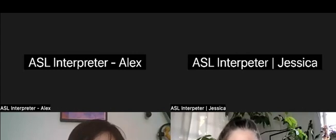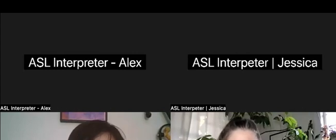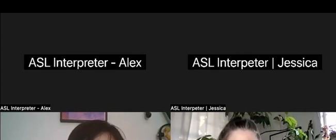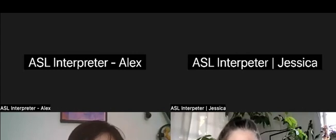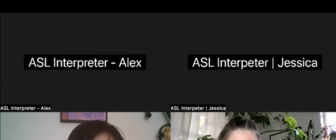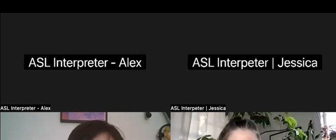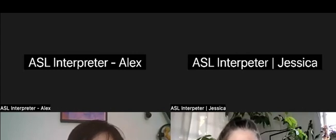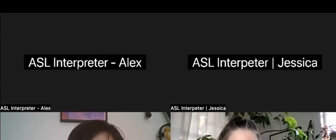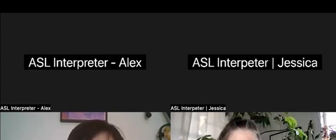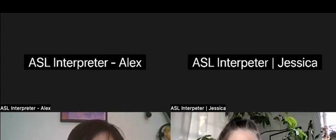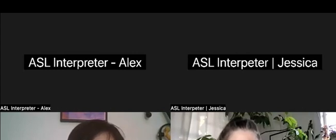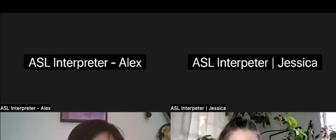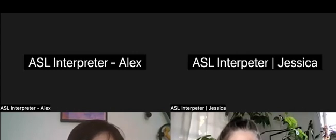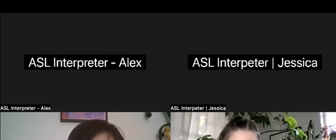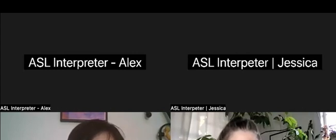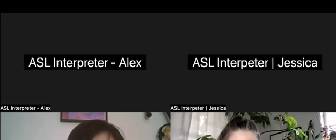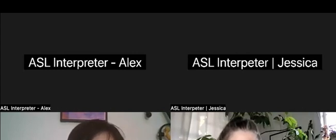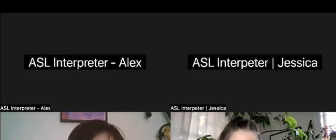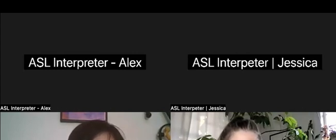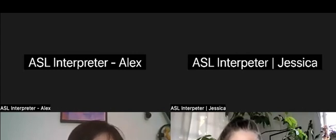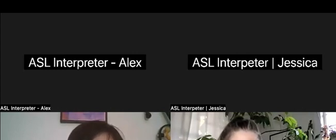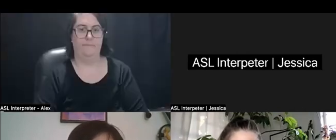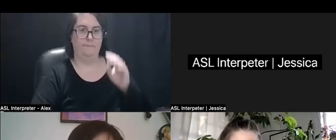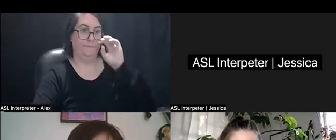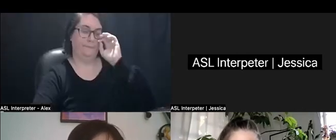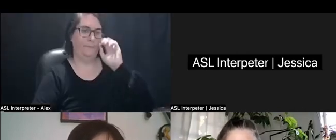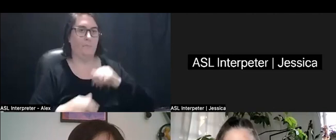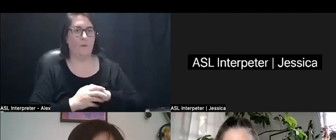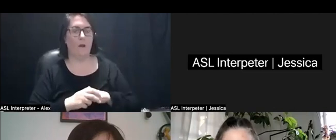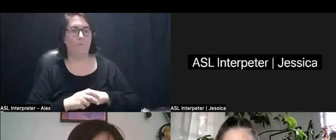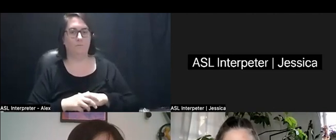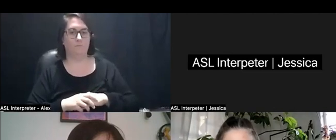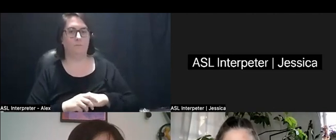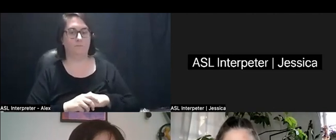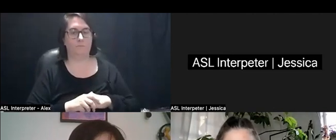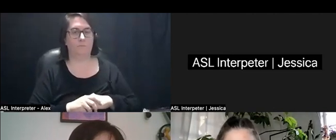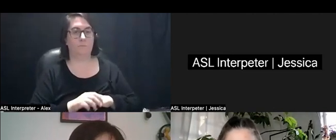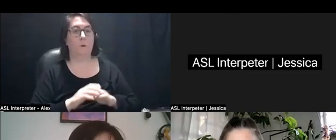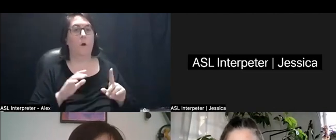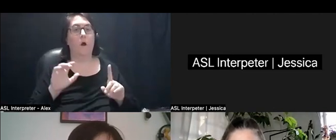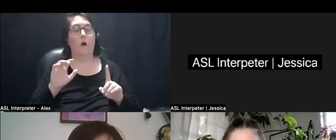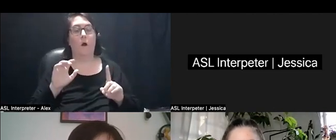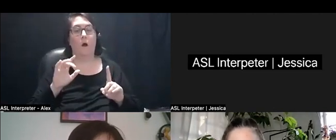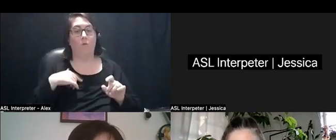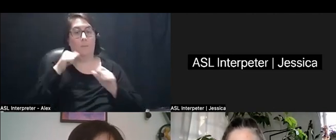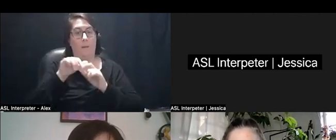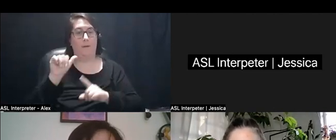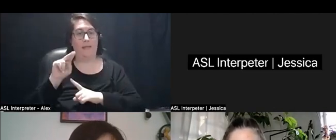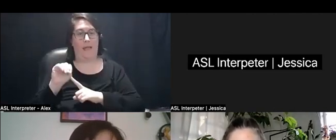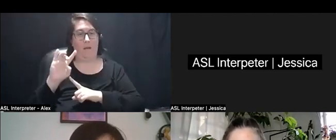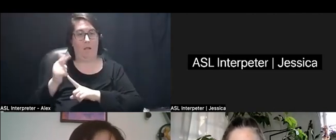and it reminded me a lot of film like analog film how you get the imprint the trace of life onto the film